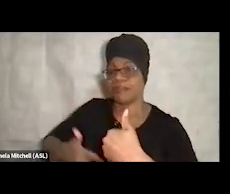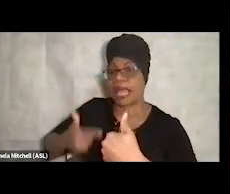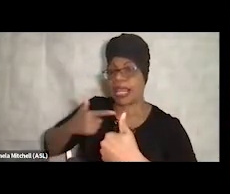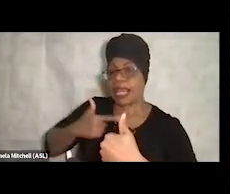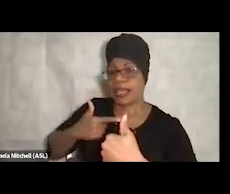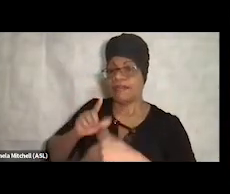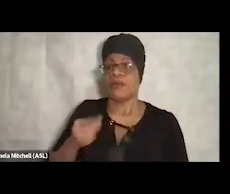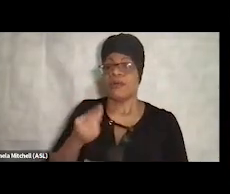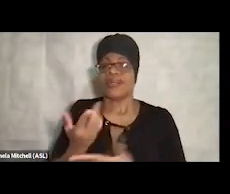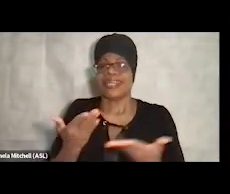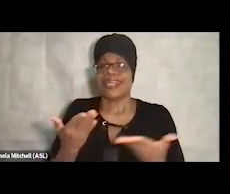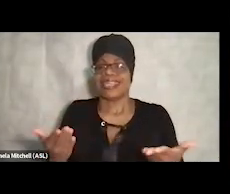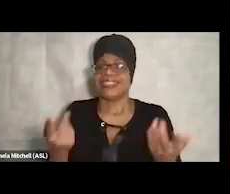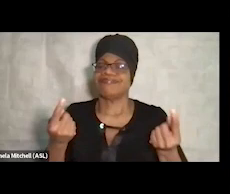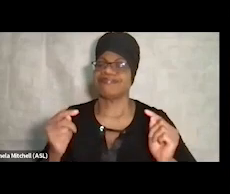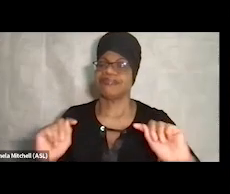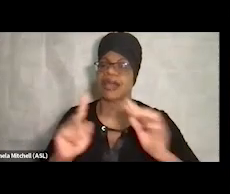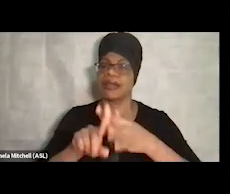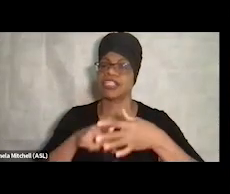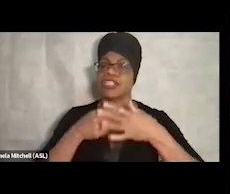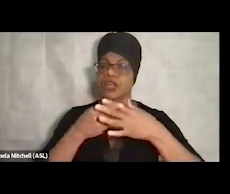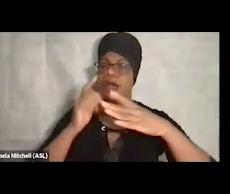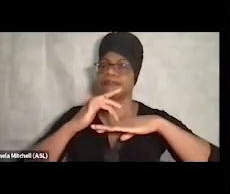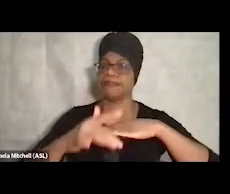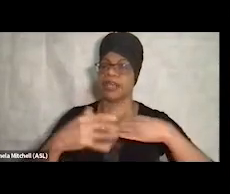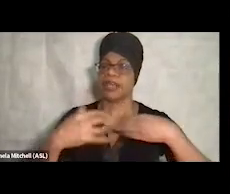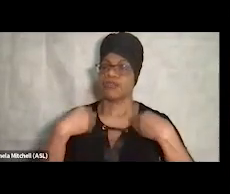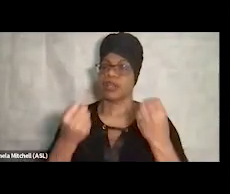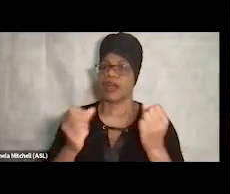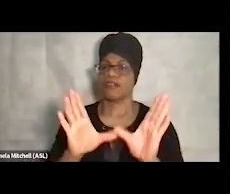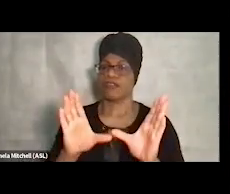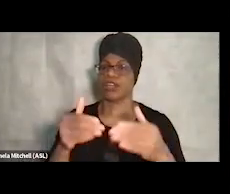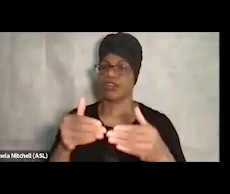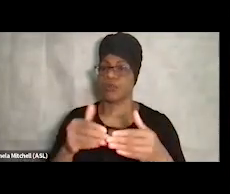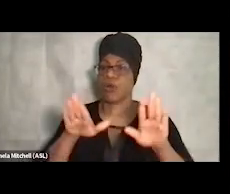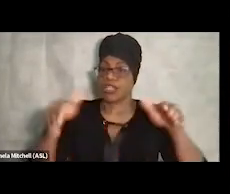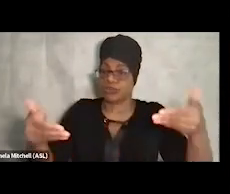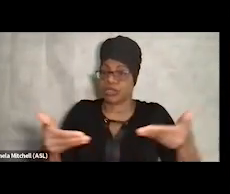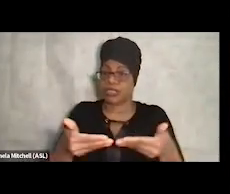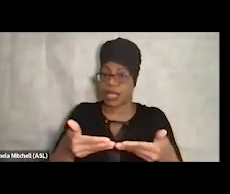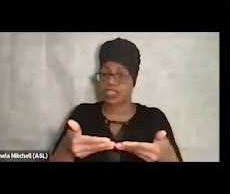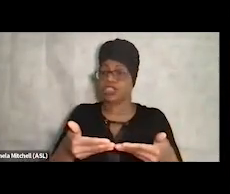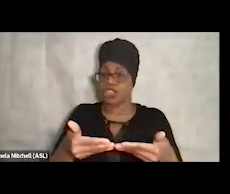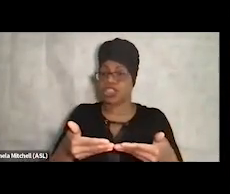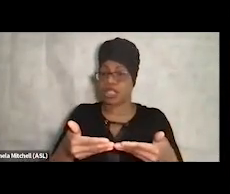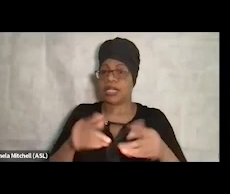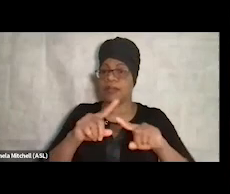is kind of an early recovery group, Introduction to Recovery, loosely based on 12-step recovery,